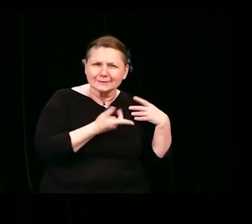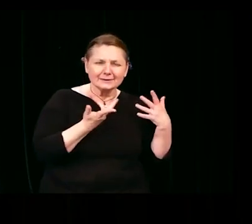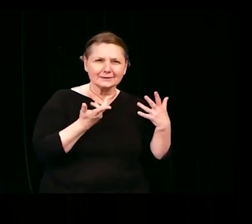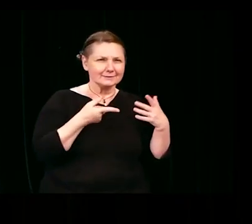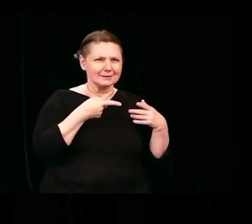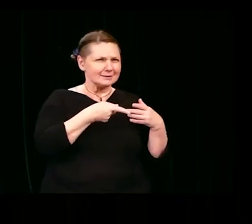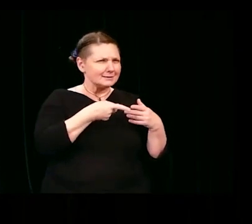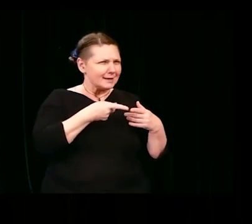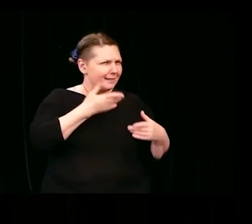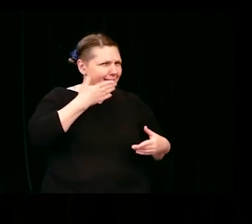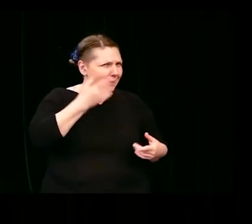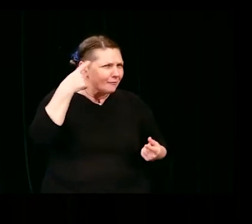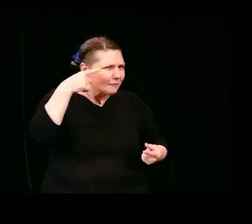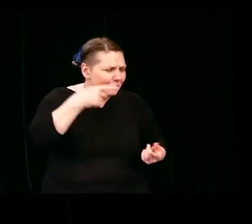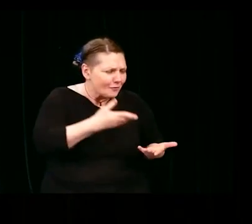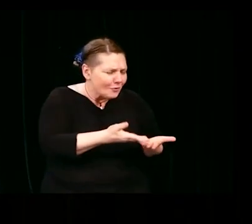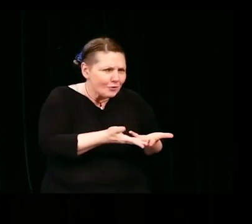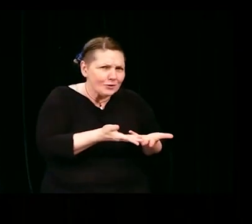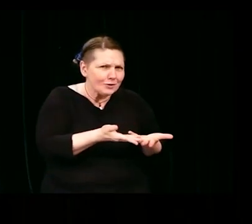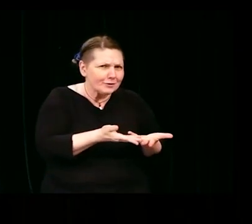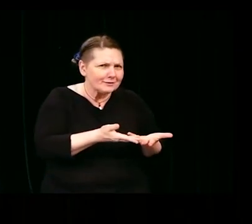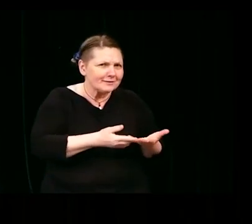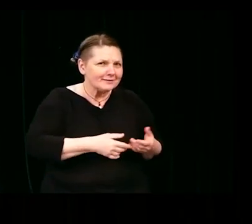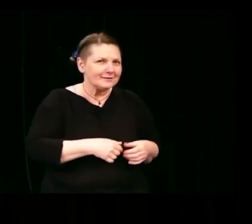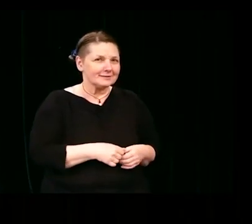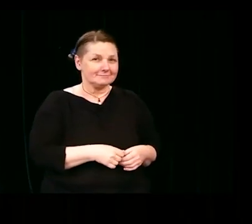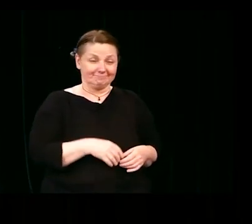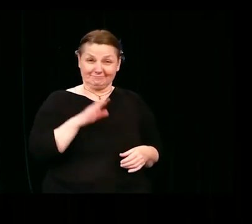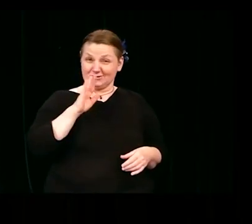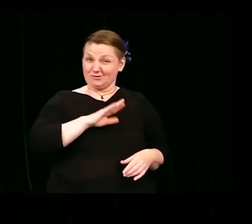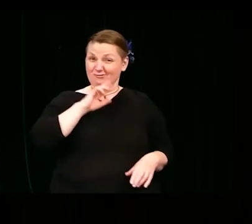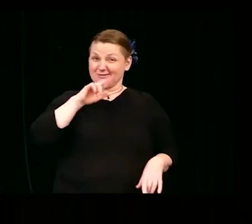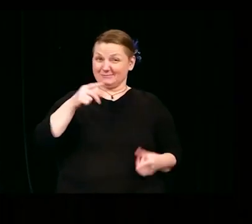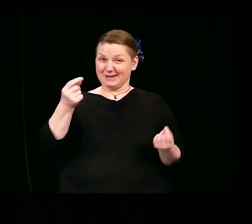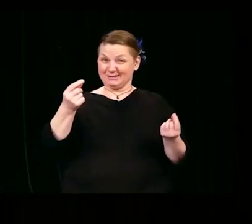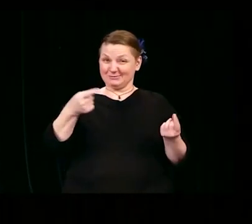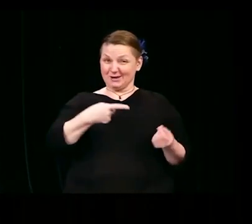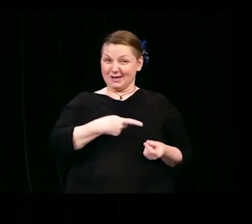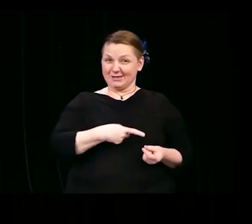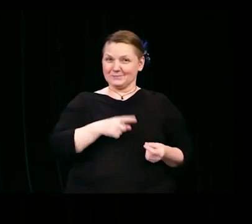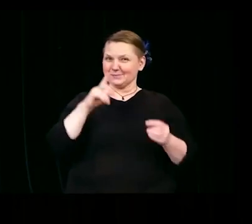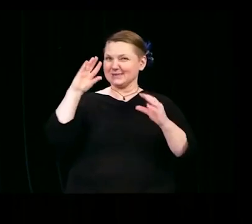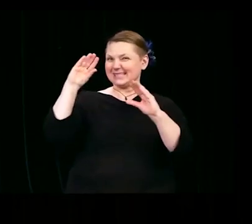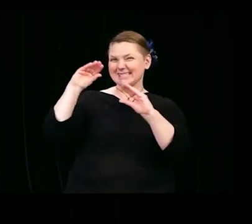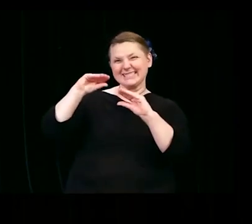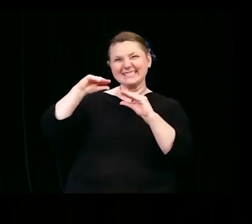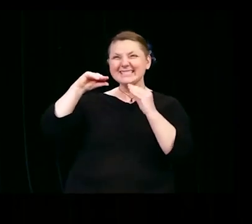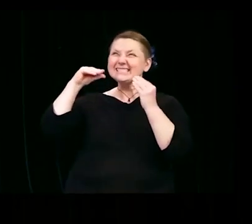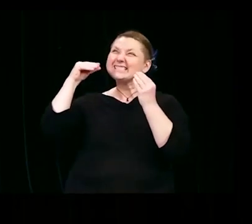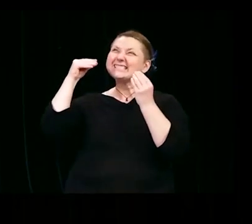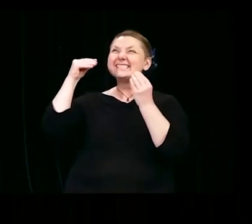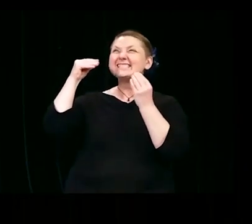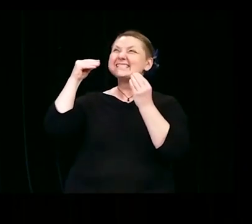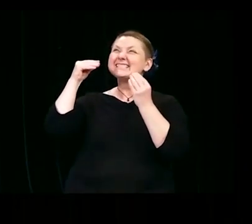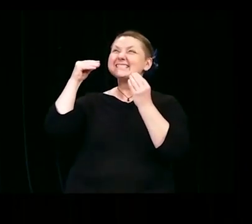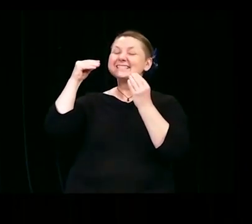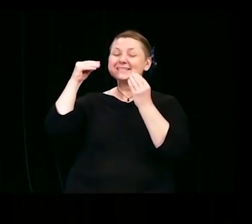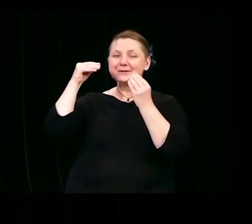what exactly are you saying thank you for?" And do you know what she says to us with a big smile on her face?